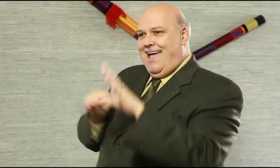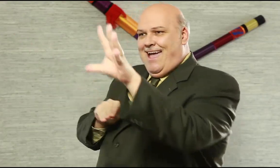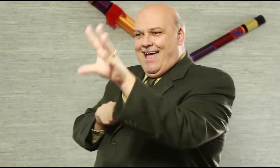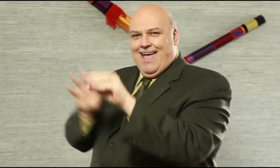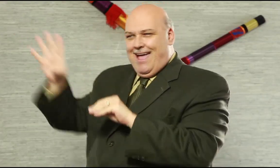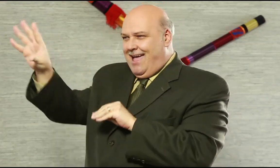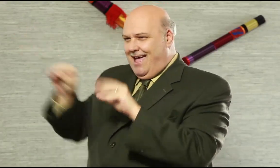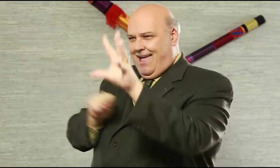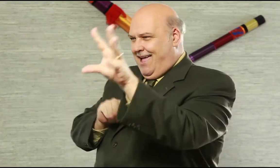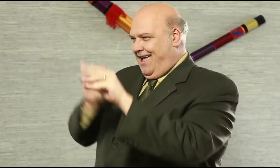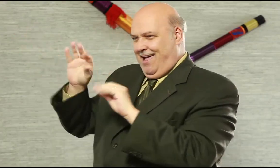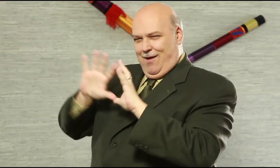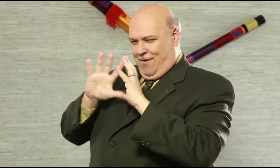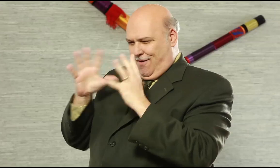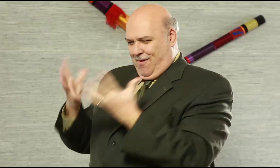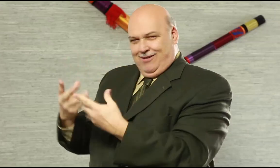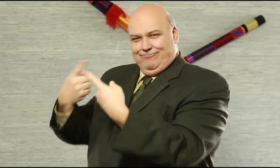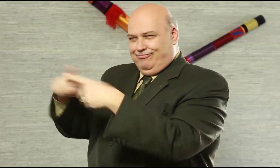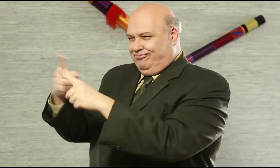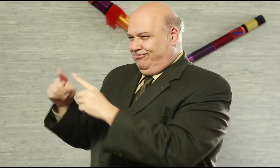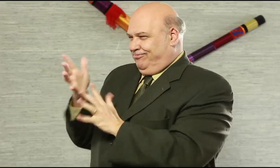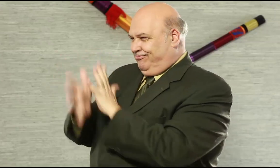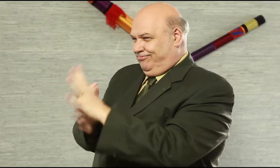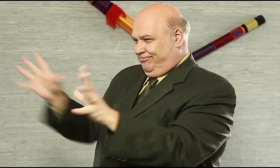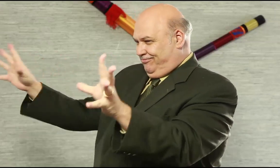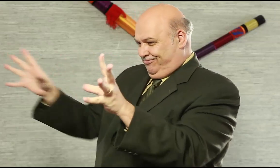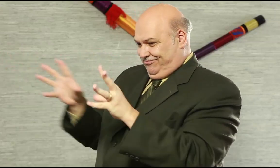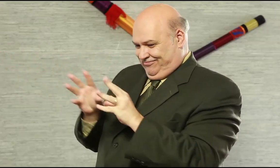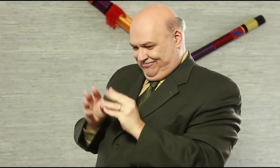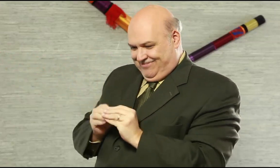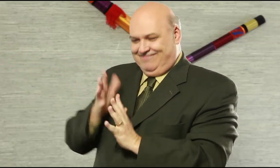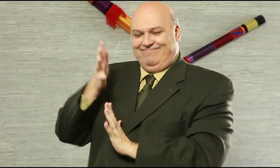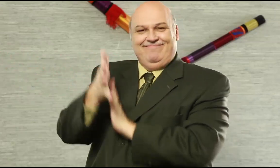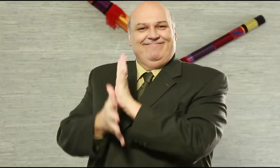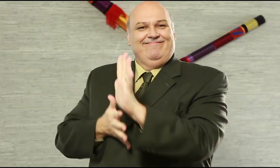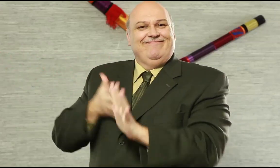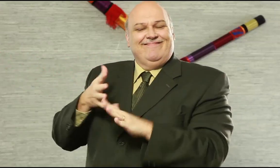H3 has many internet TV shows – all